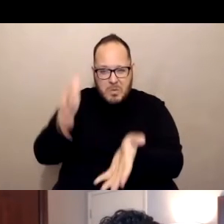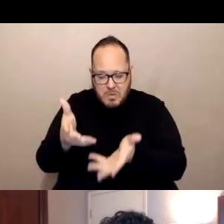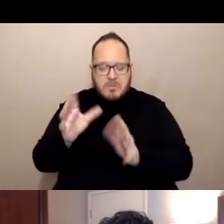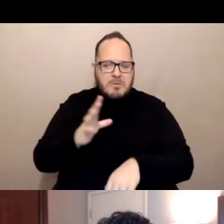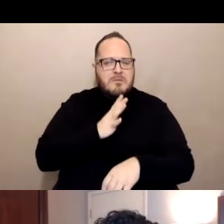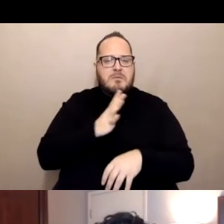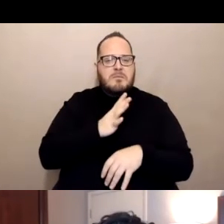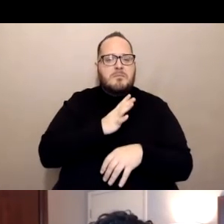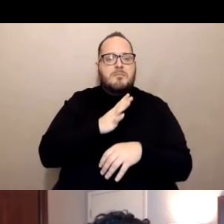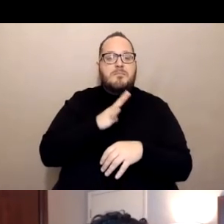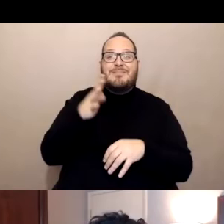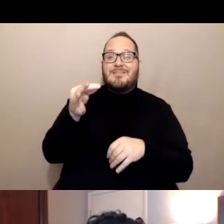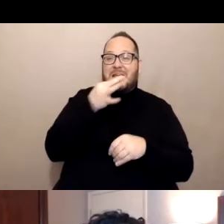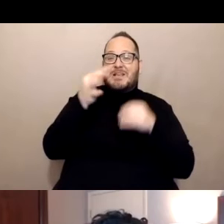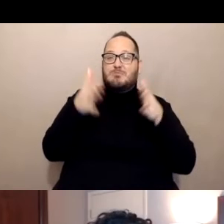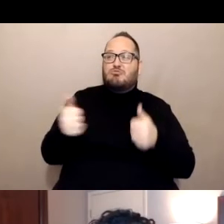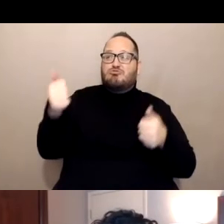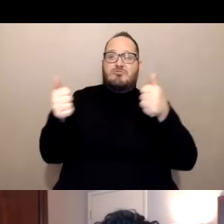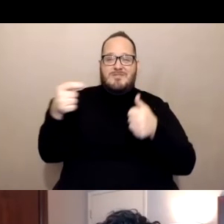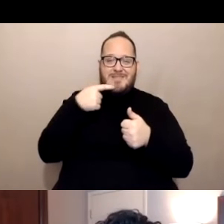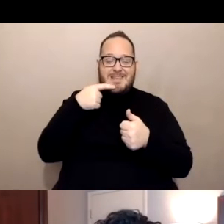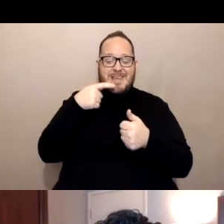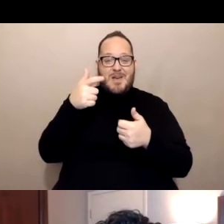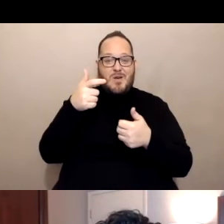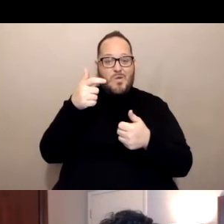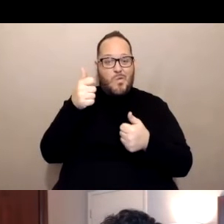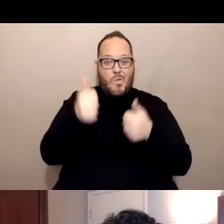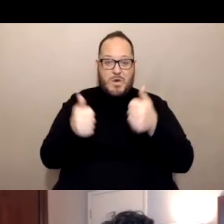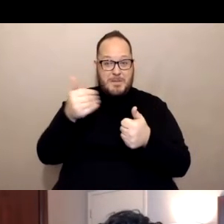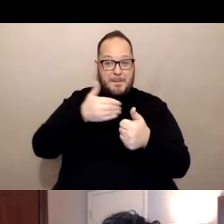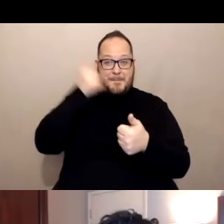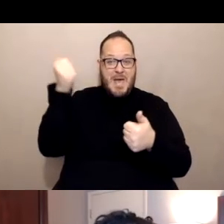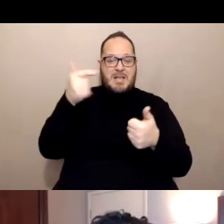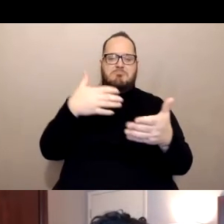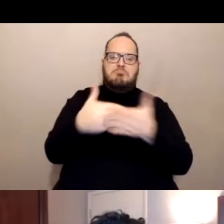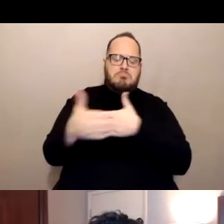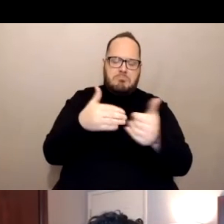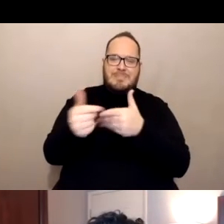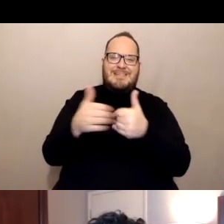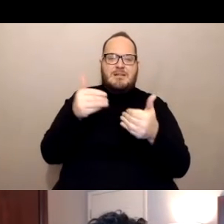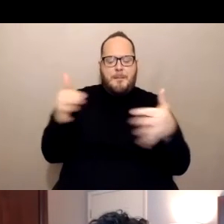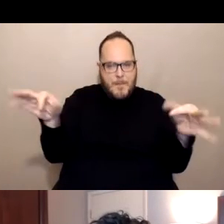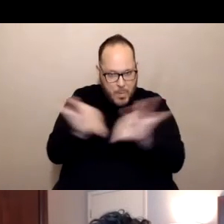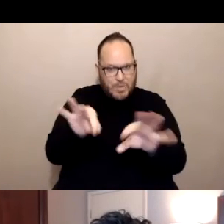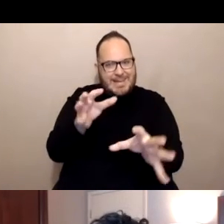experts say for most people, the best vaccine is the one that you can get, especially right now when it's still a little bit more challenging